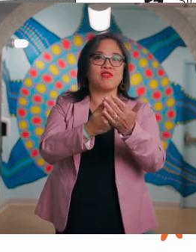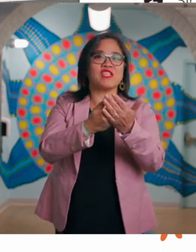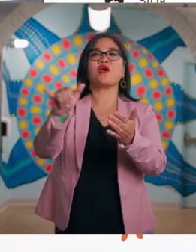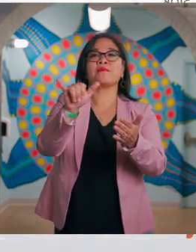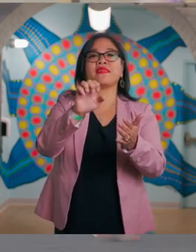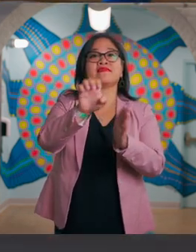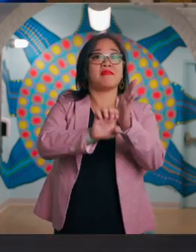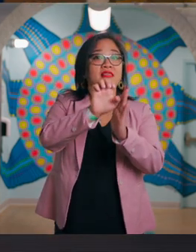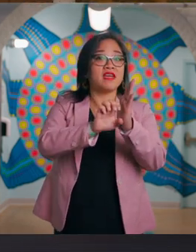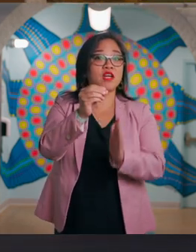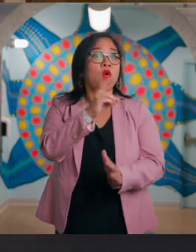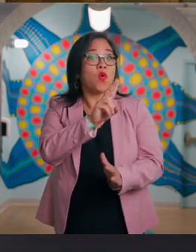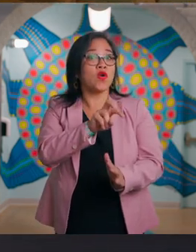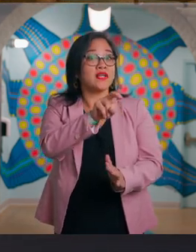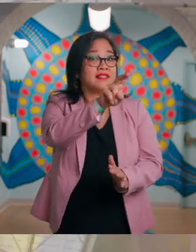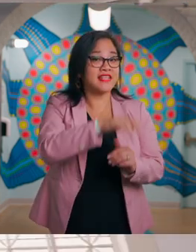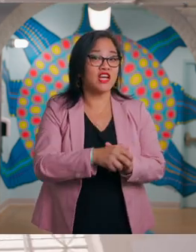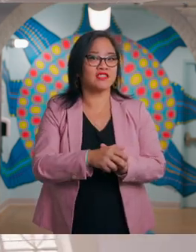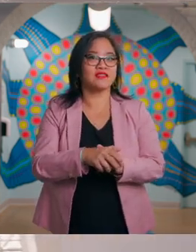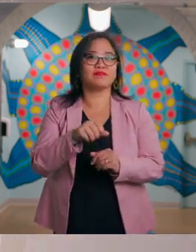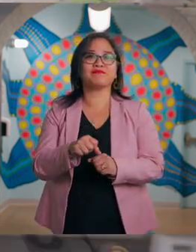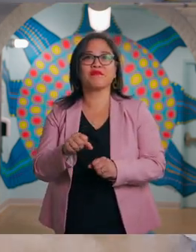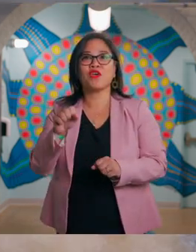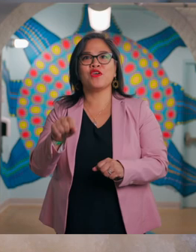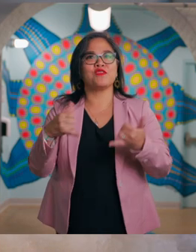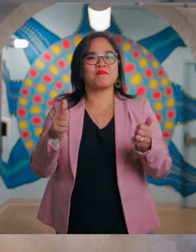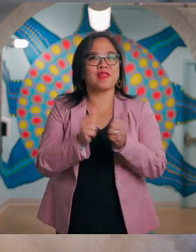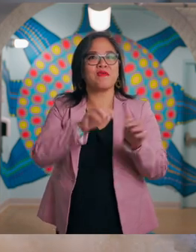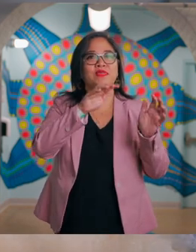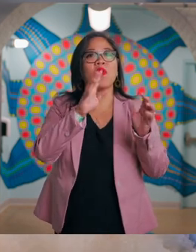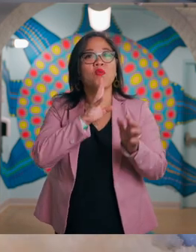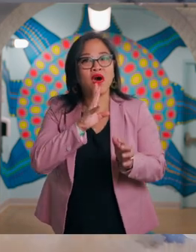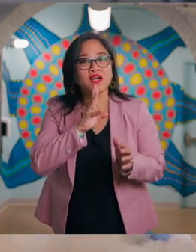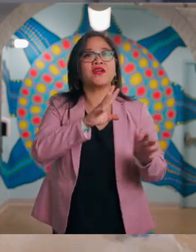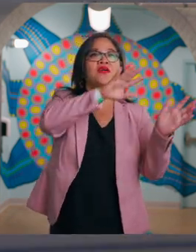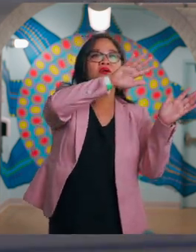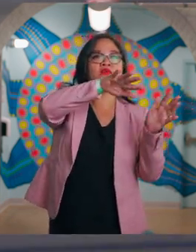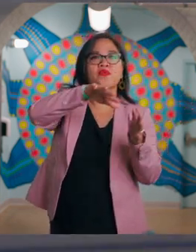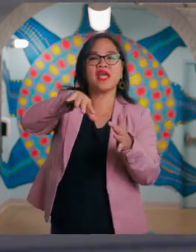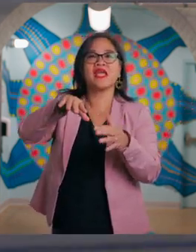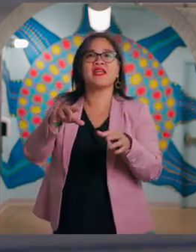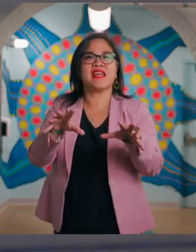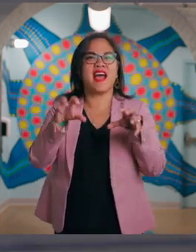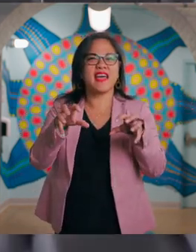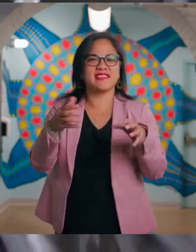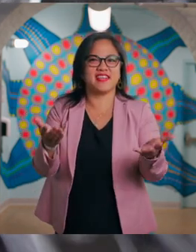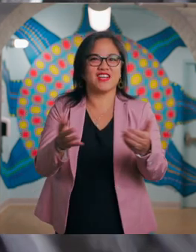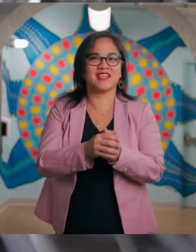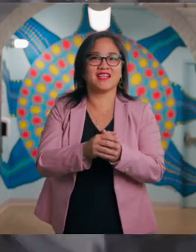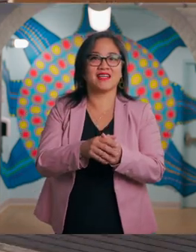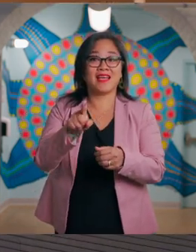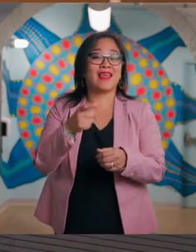You can play with water, rain and ice here. The metal floor is grated and can be slippery.